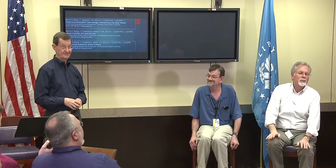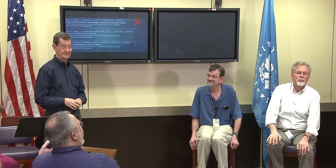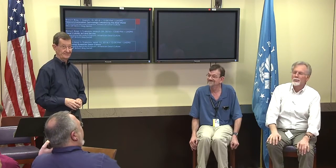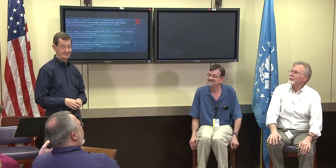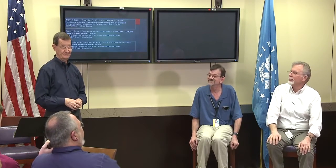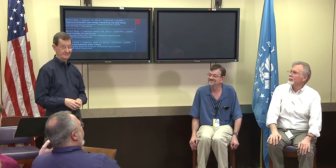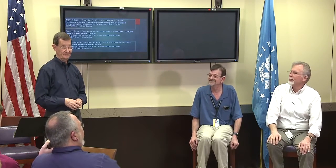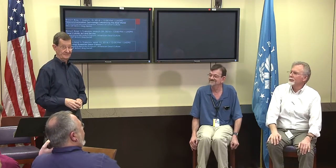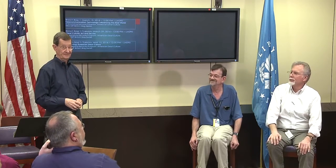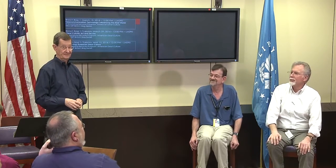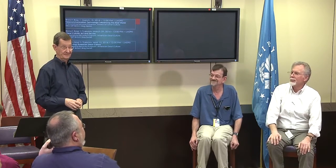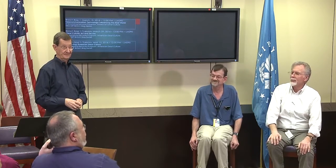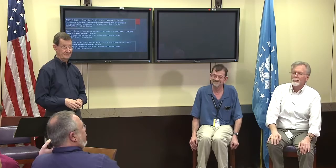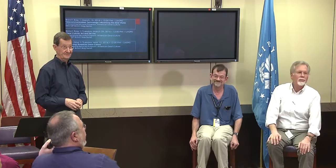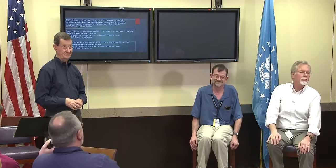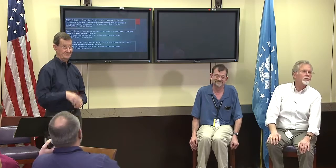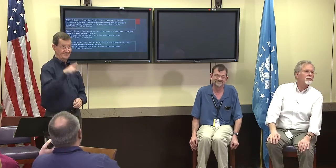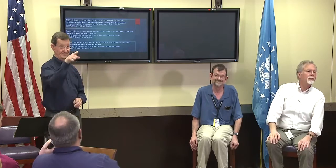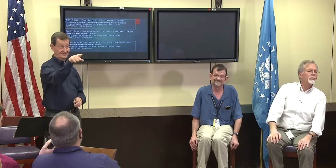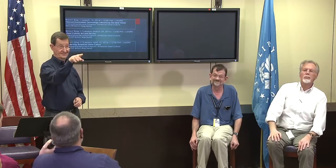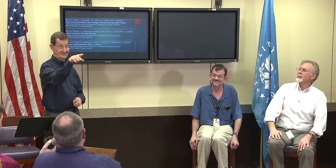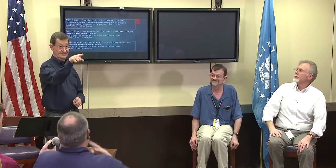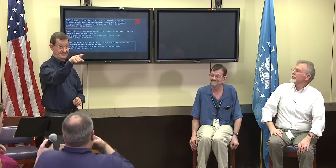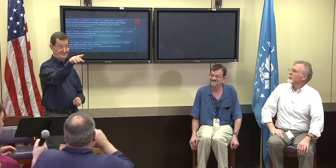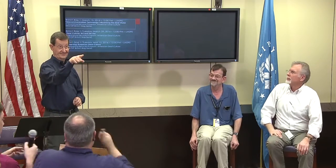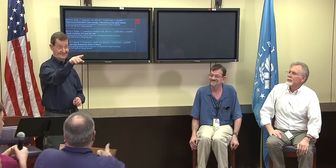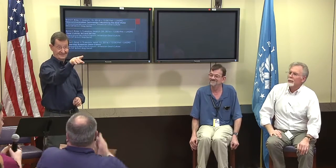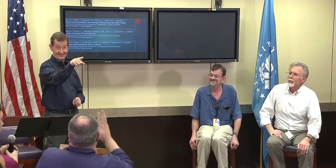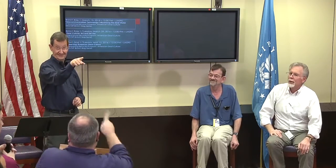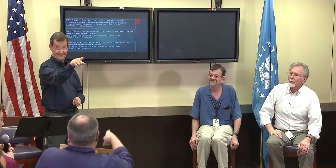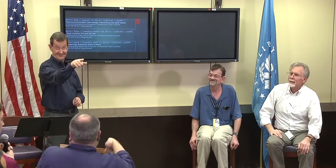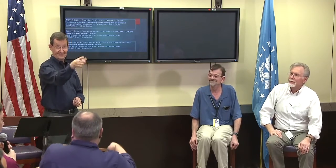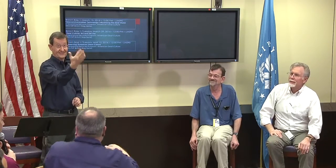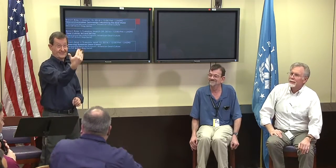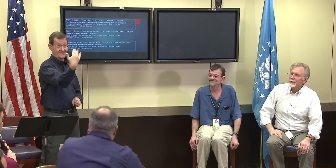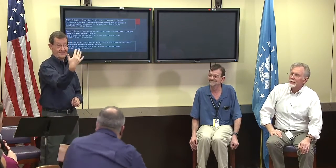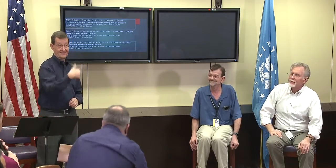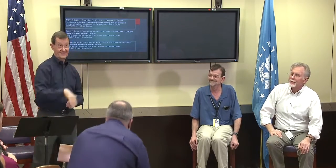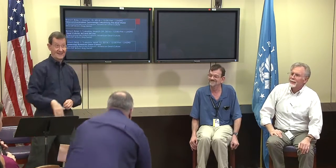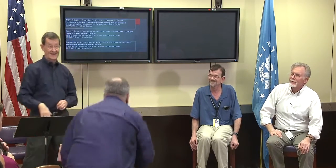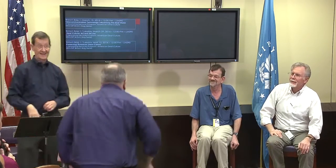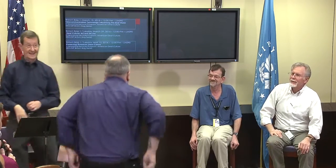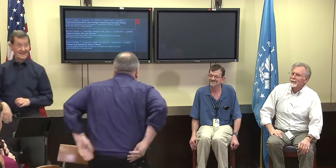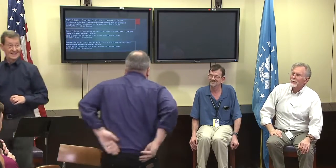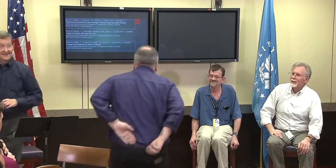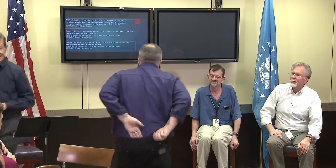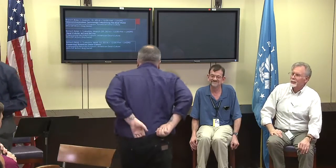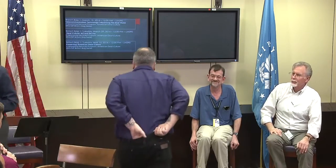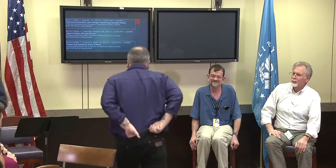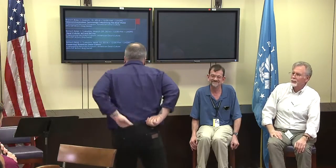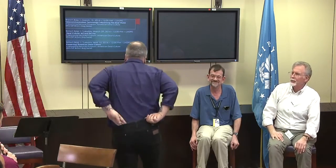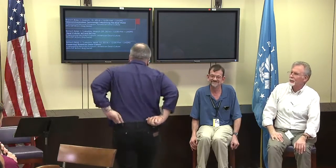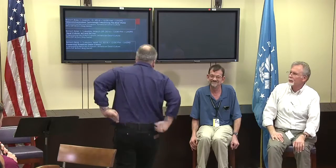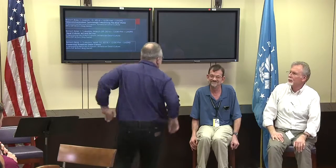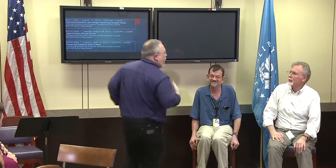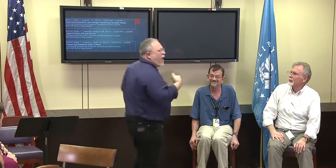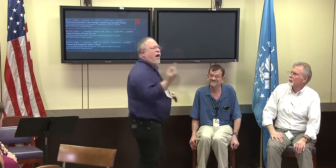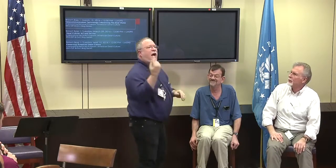Anything else before we close here? Can I ask one follow up to that ? Sure.